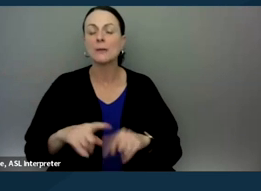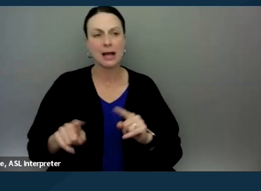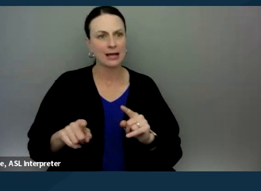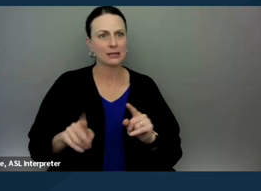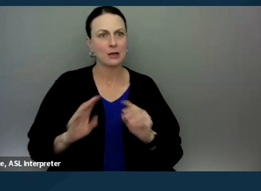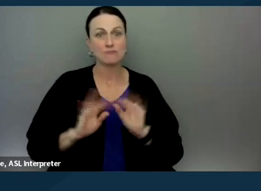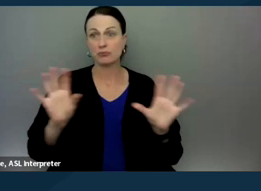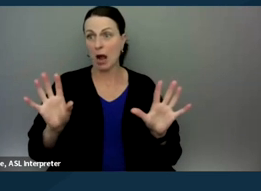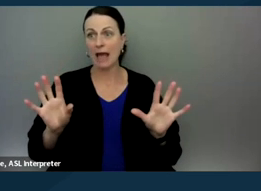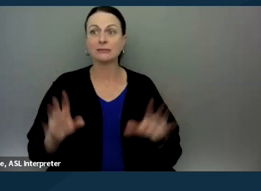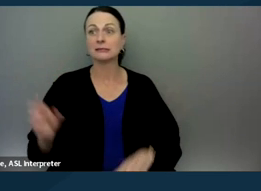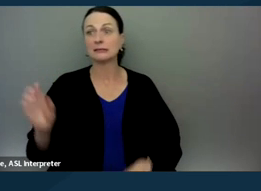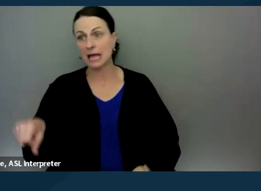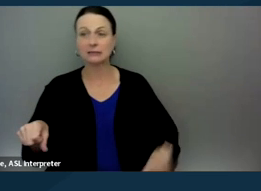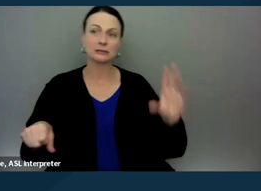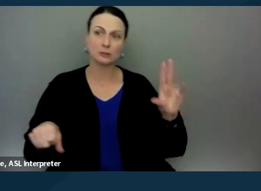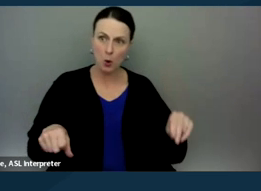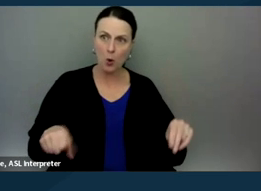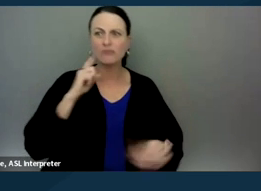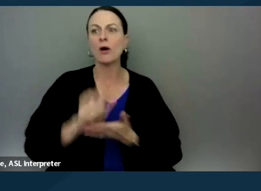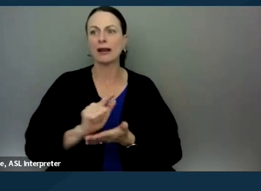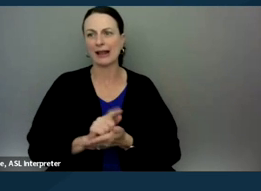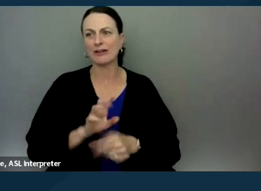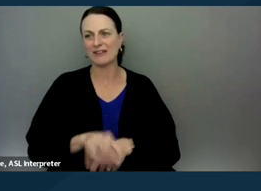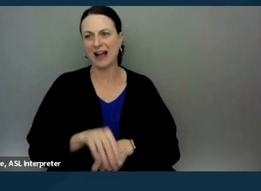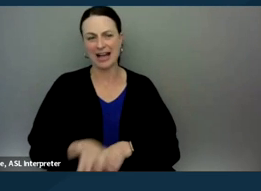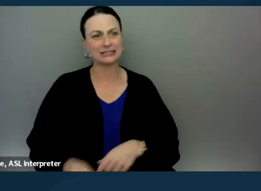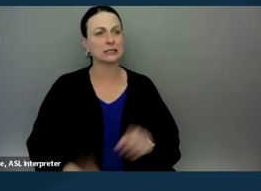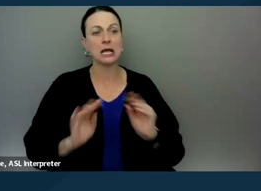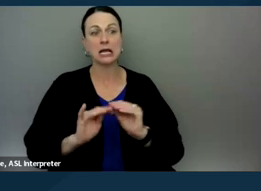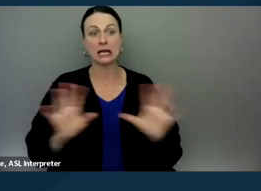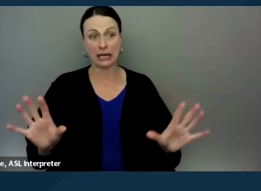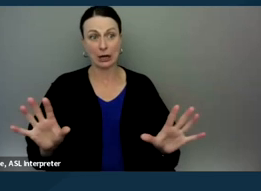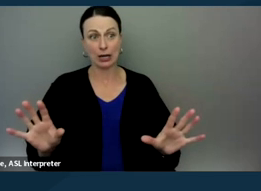of what is and is not legal advice. So what, clearly legal advice is saying something like,